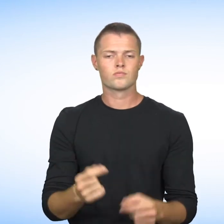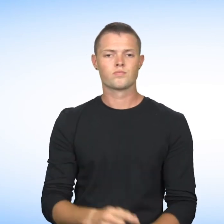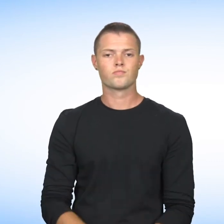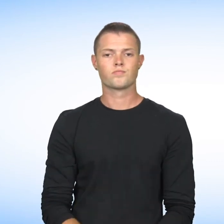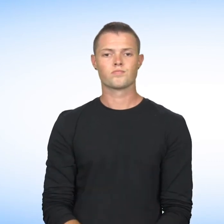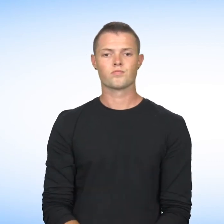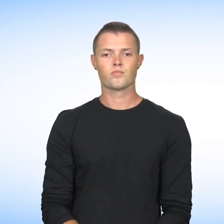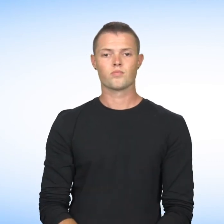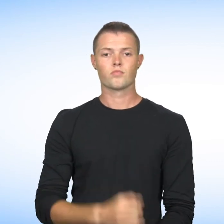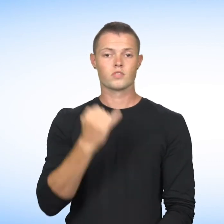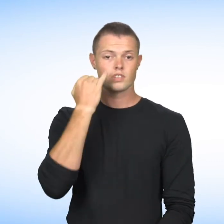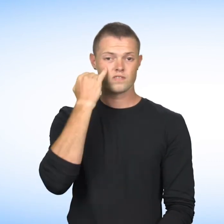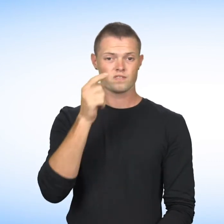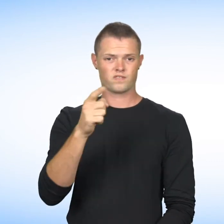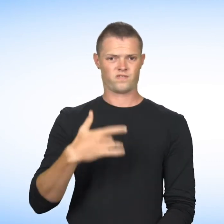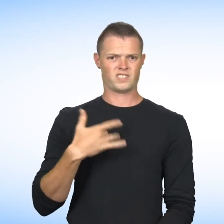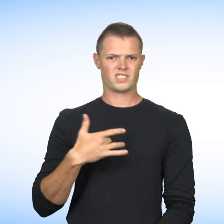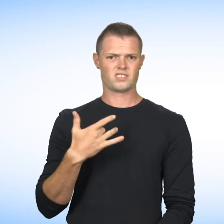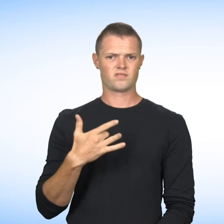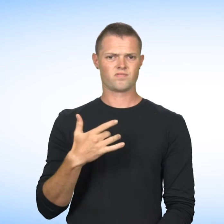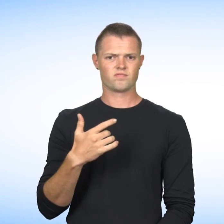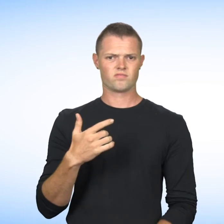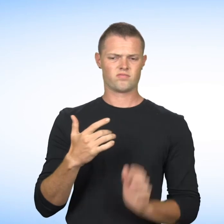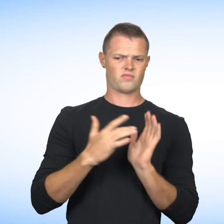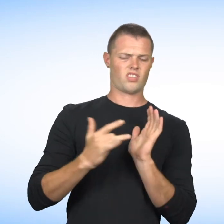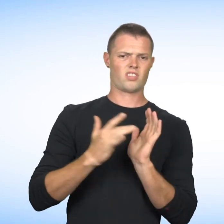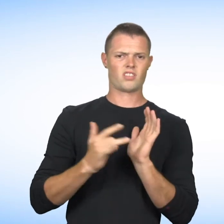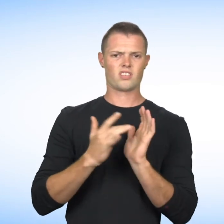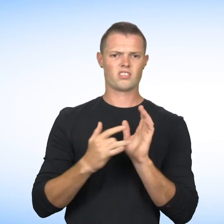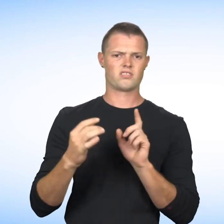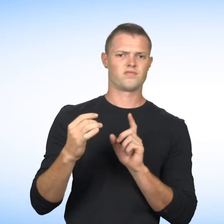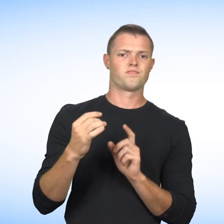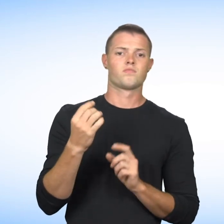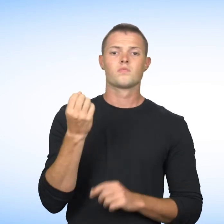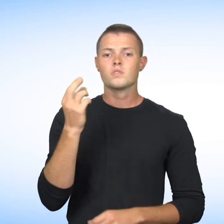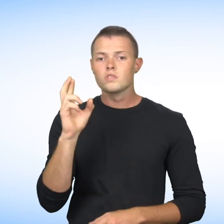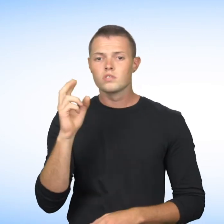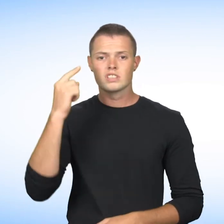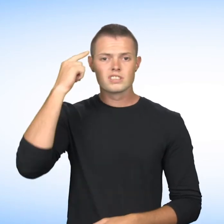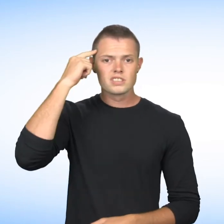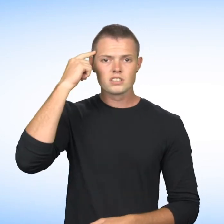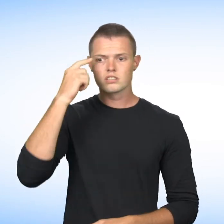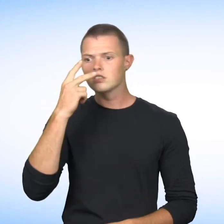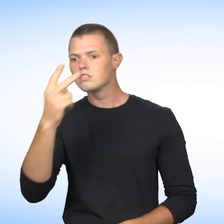exploitation? if you think you are a victim of exploitation